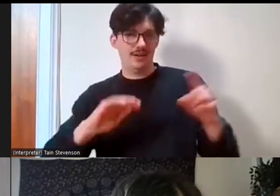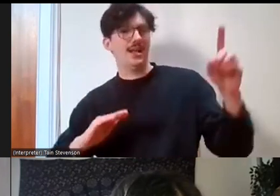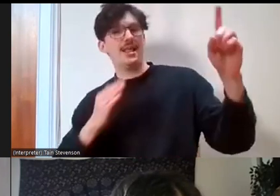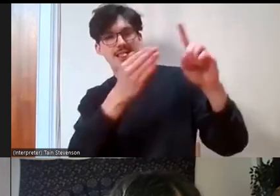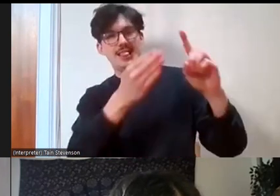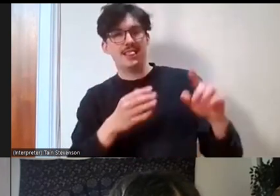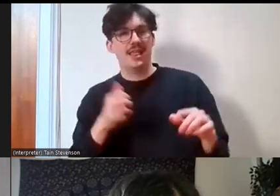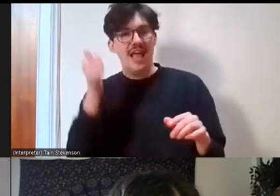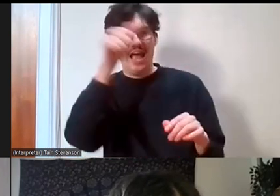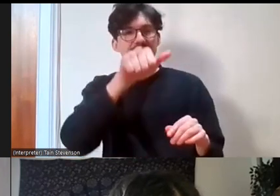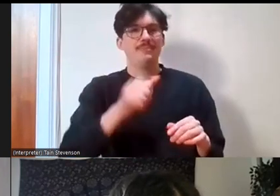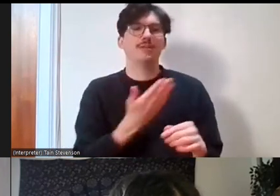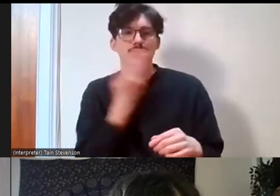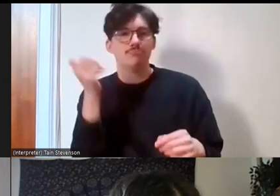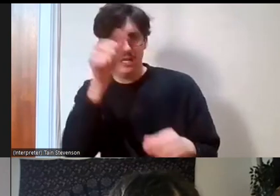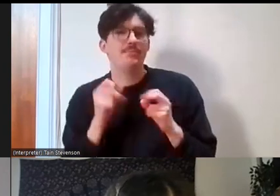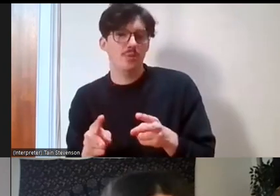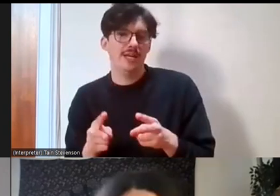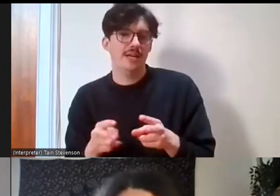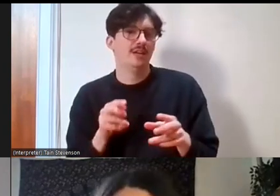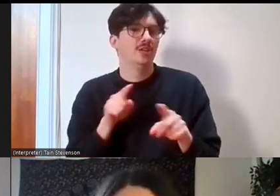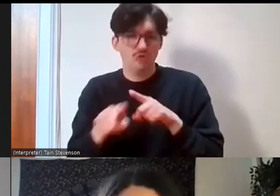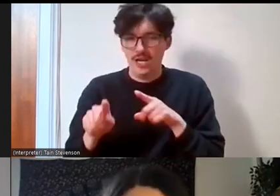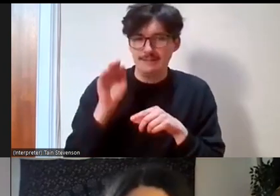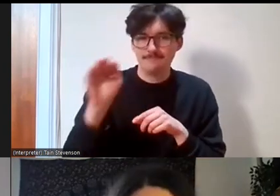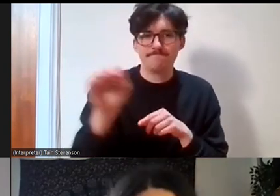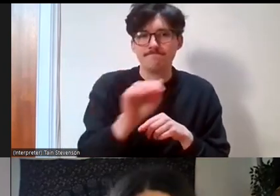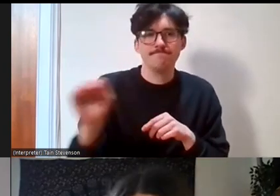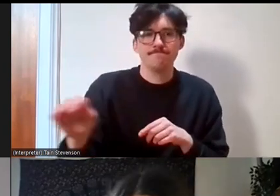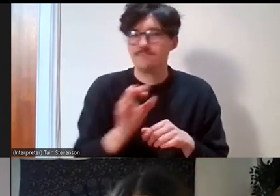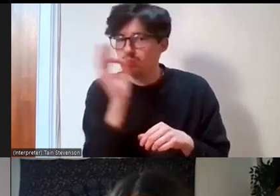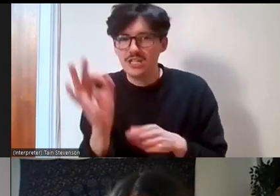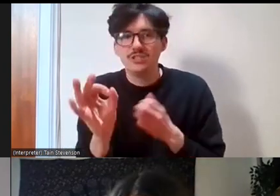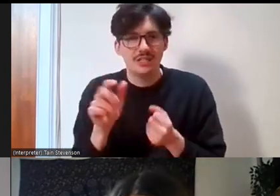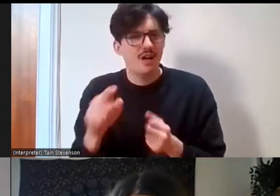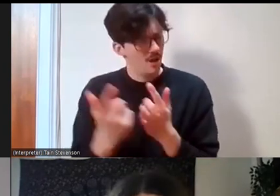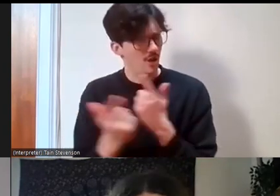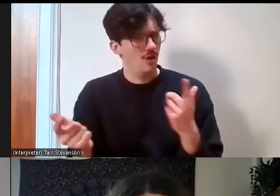academic and non-academic sense and just ask them questions. A lot of them are very helpful. Yes,